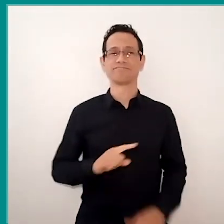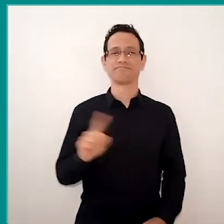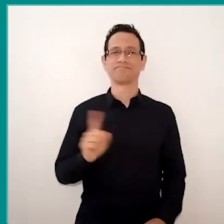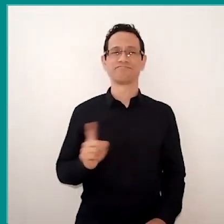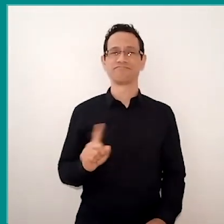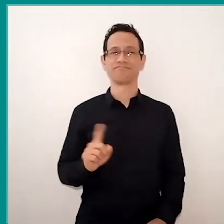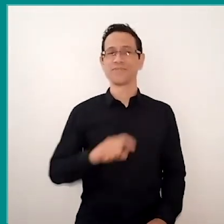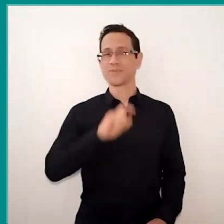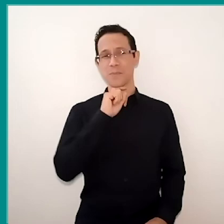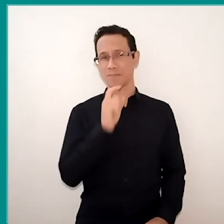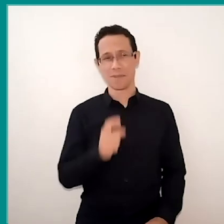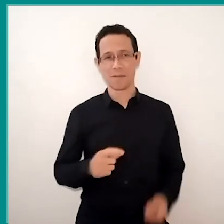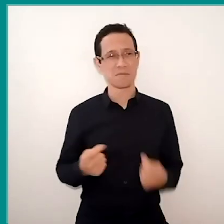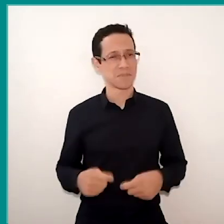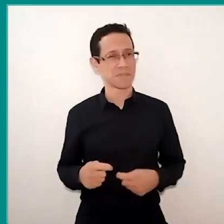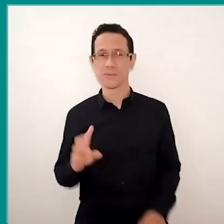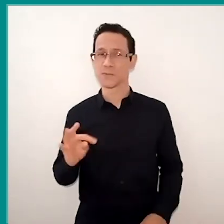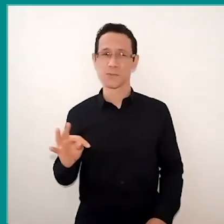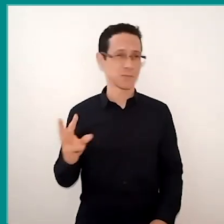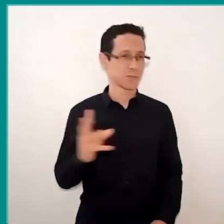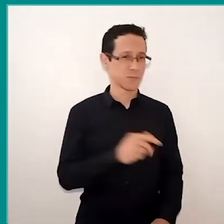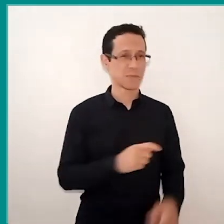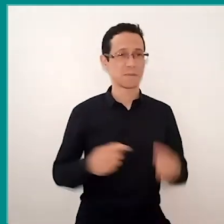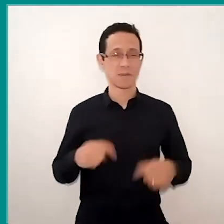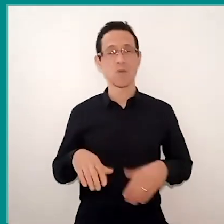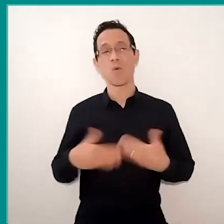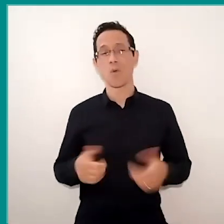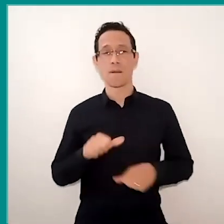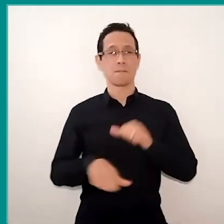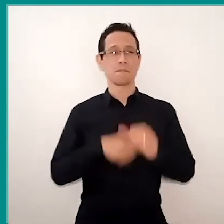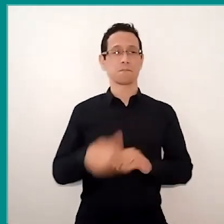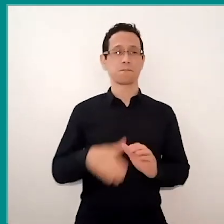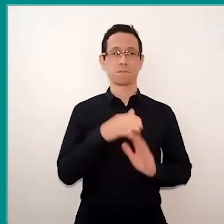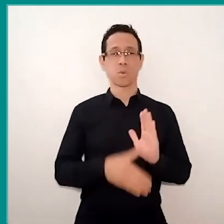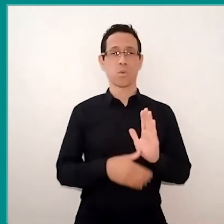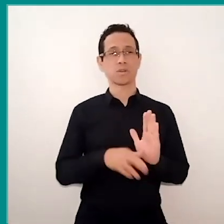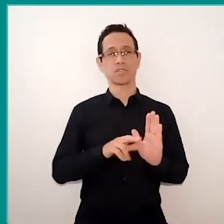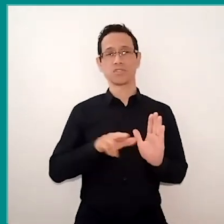Or we reinvent it, we rethink these models, public policies rethink the paths,